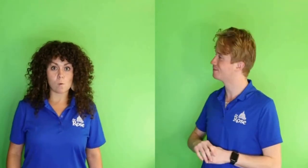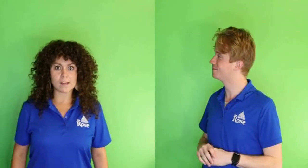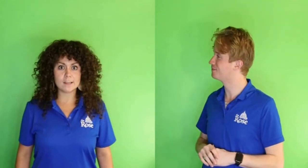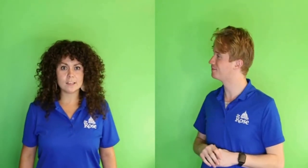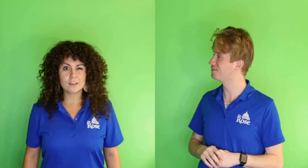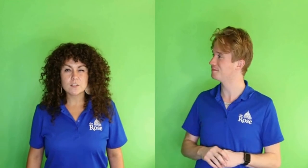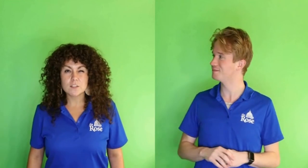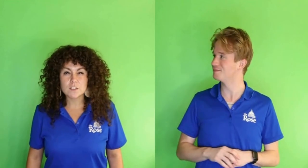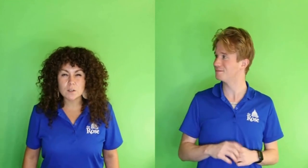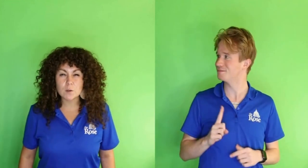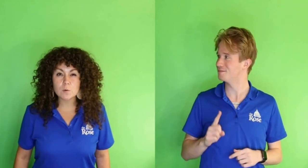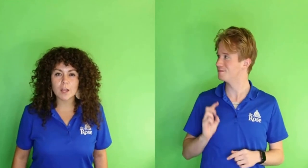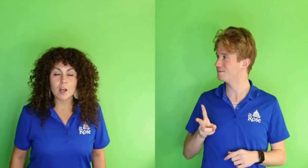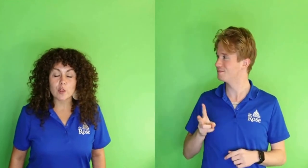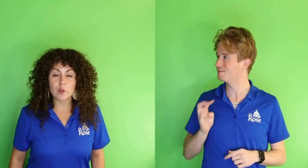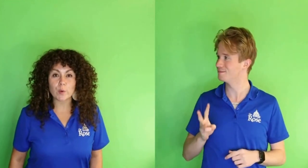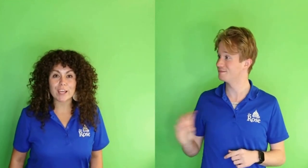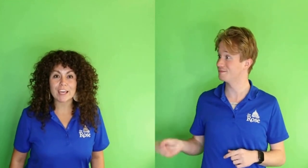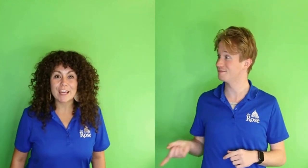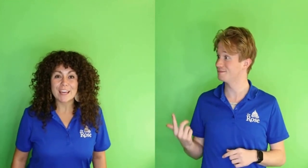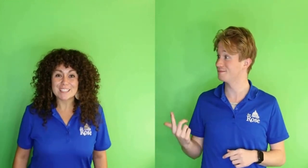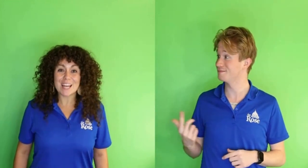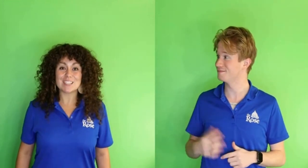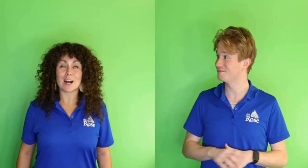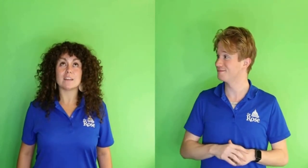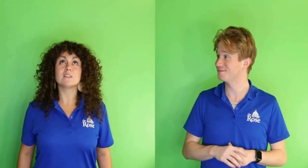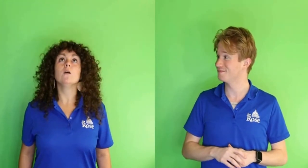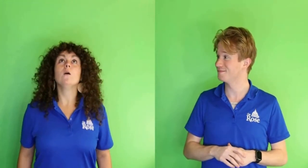1-2-3... Excited toss